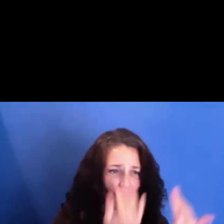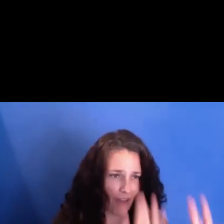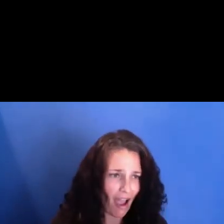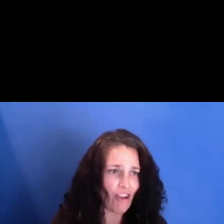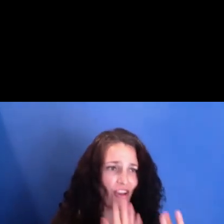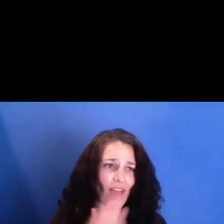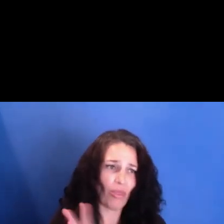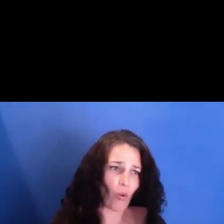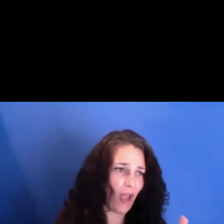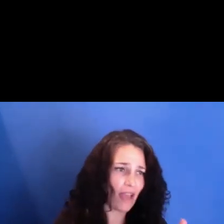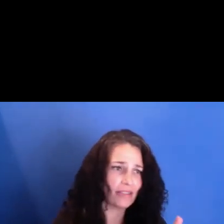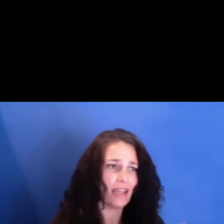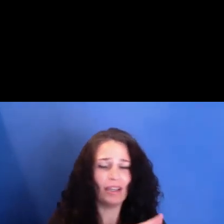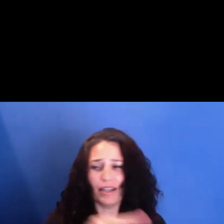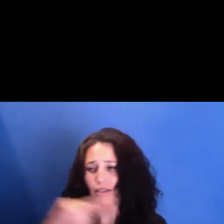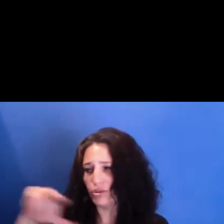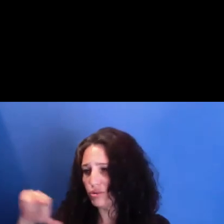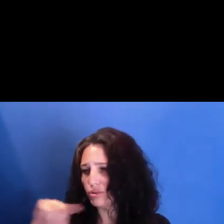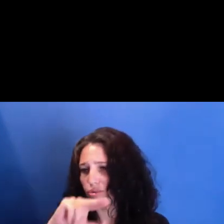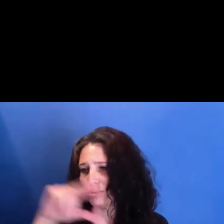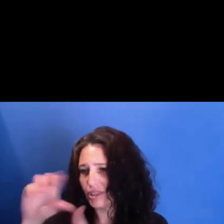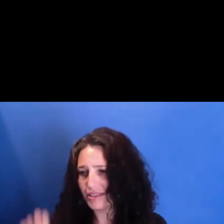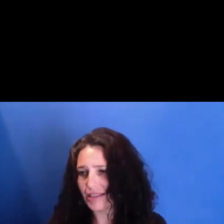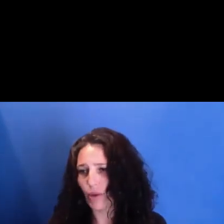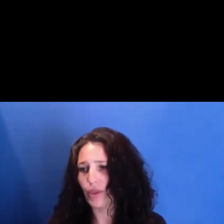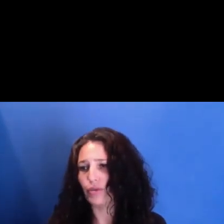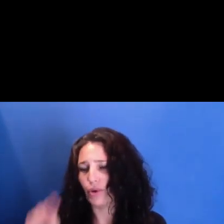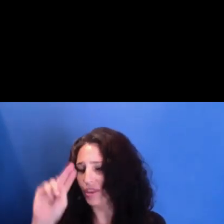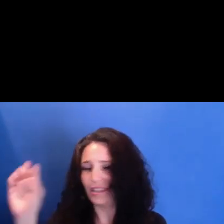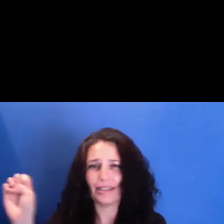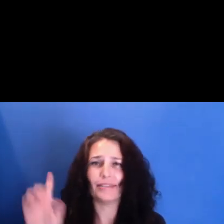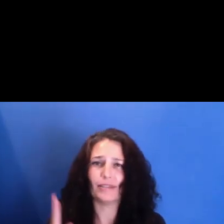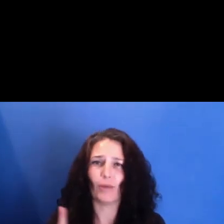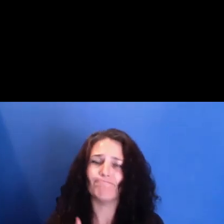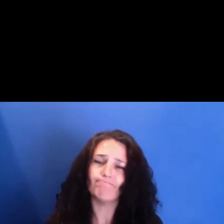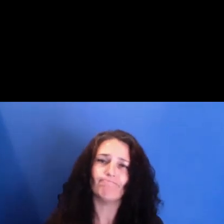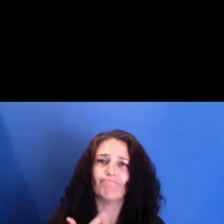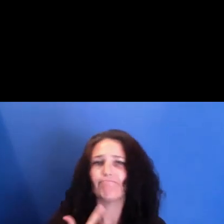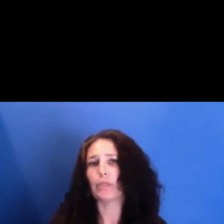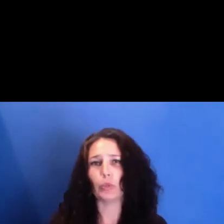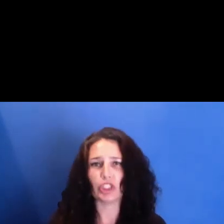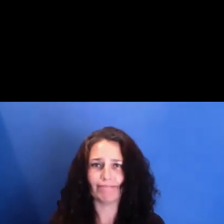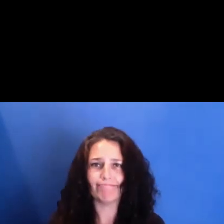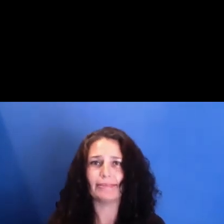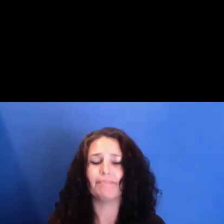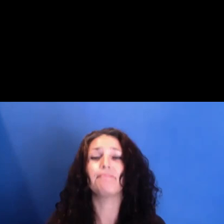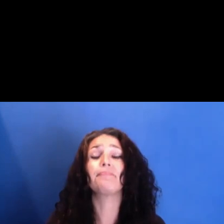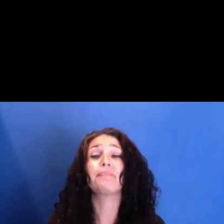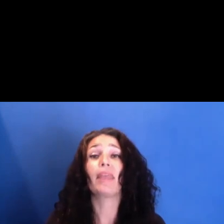and the hurricanes in the South and Northeast. I am really thrilled to introduce today's conversation